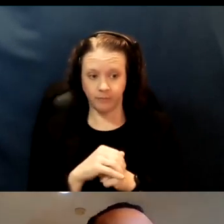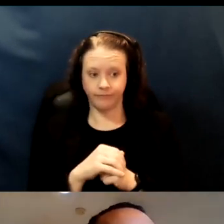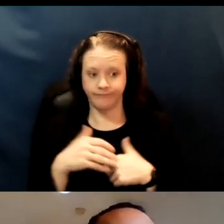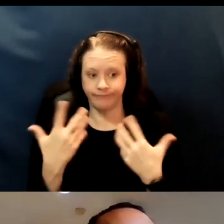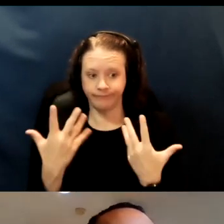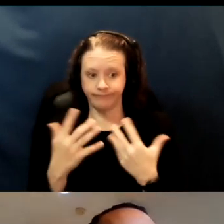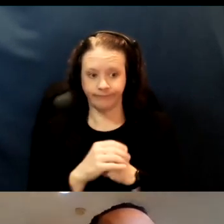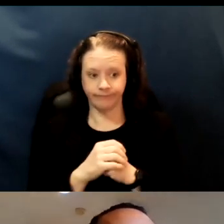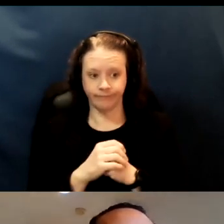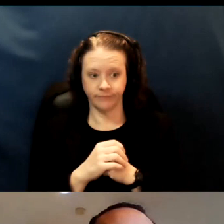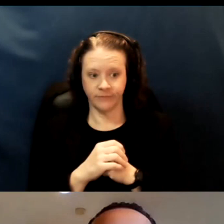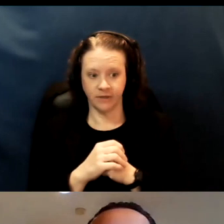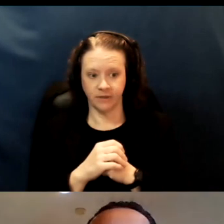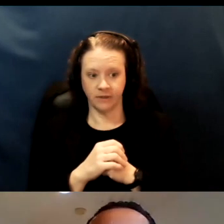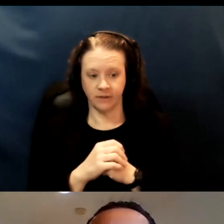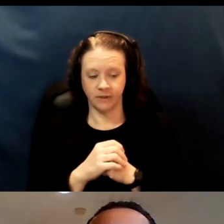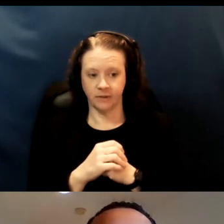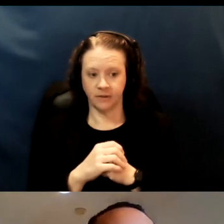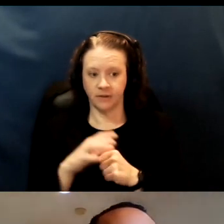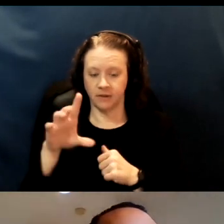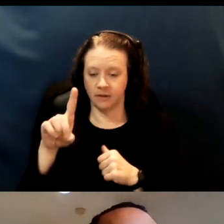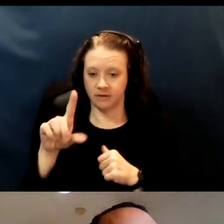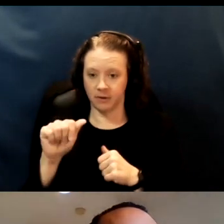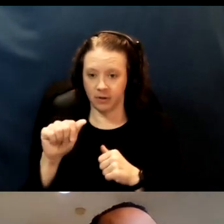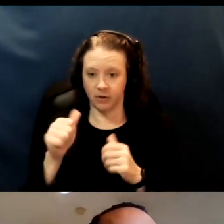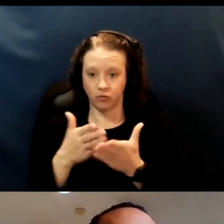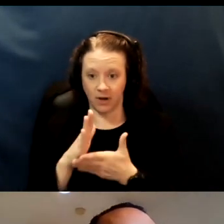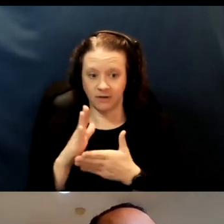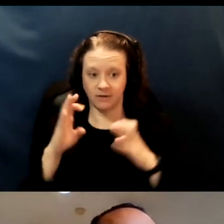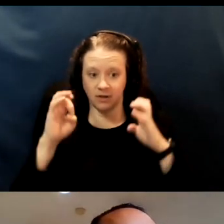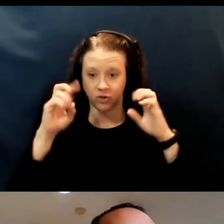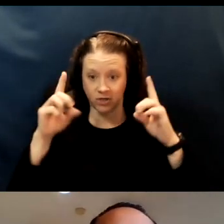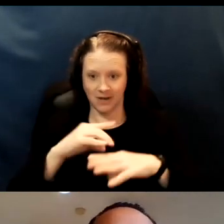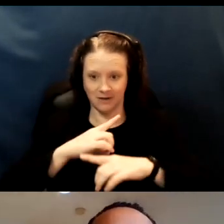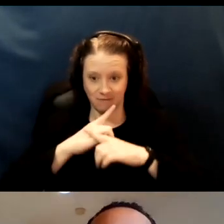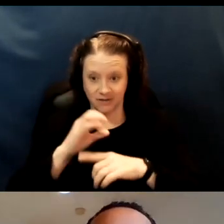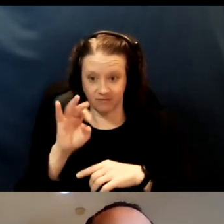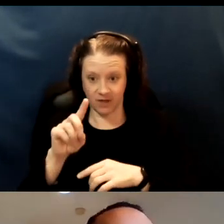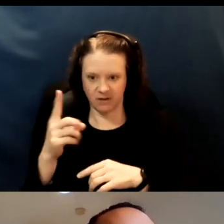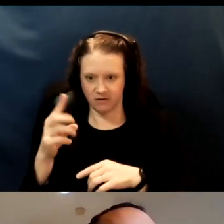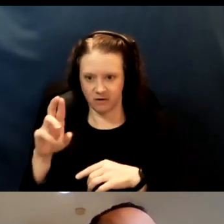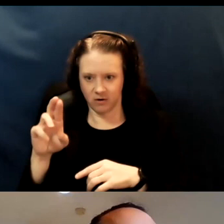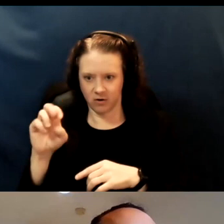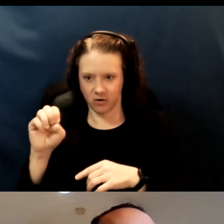the Disability Rights and Education Defense Funds. So yes, we've been working with Susan and others